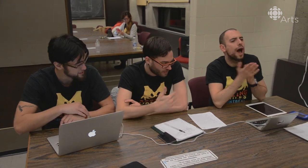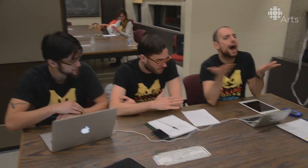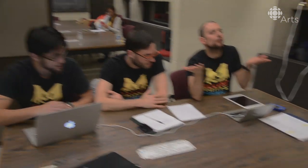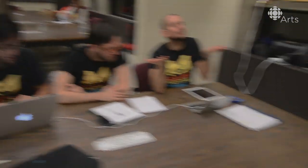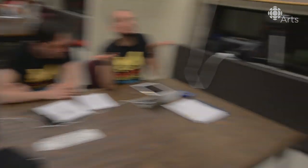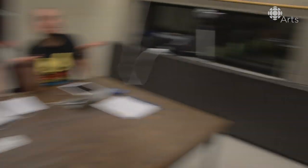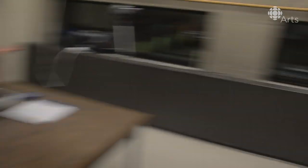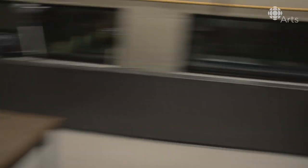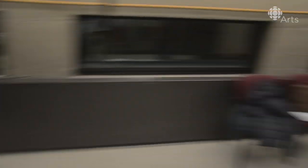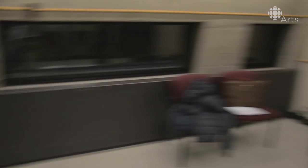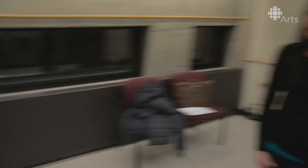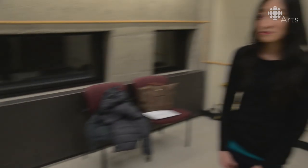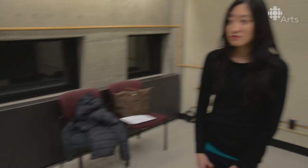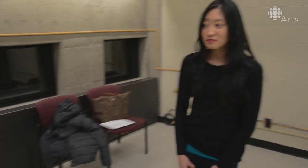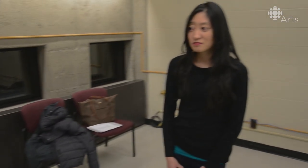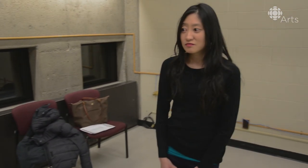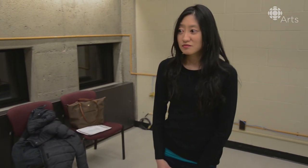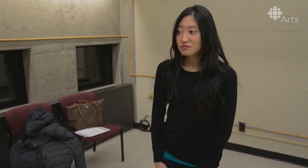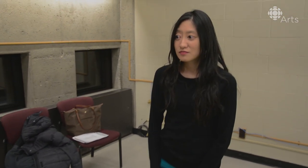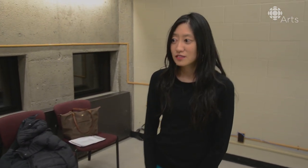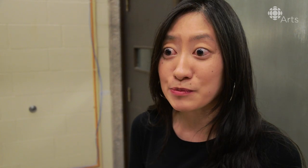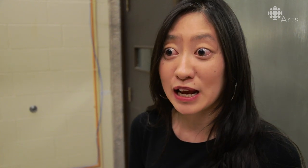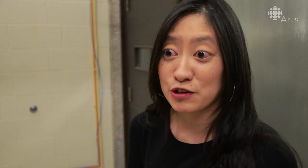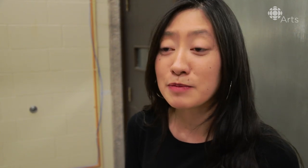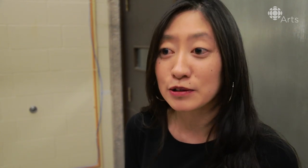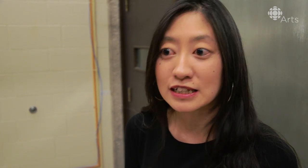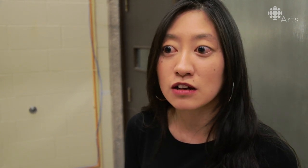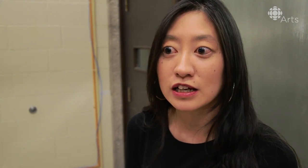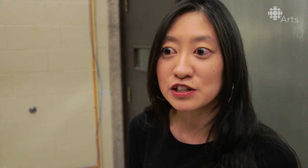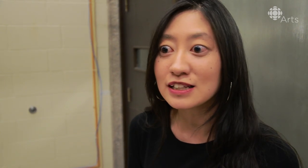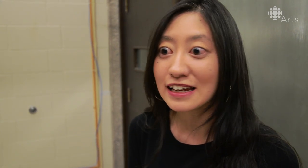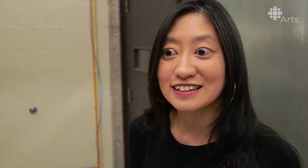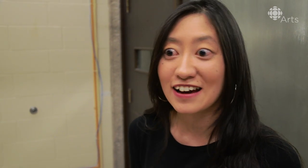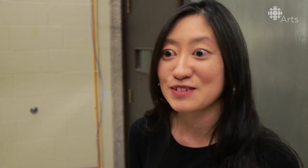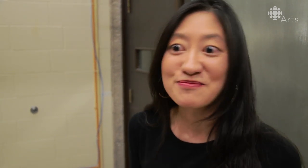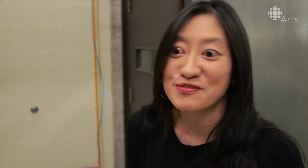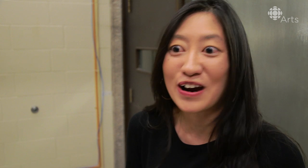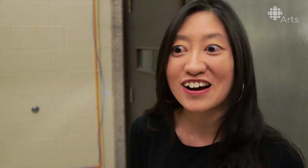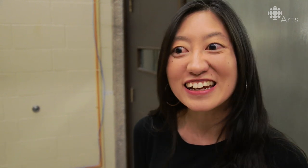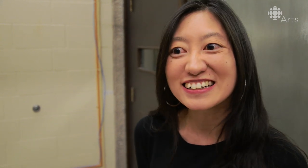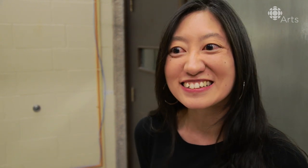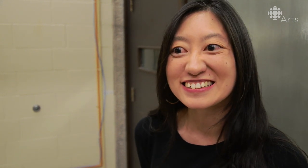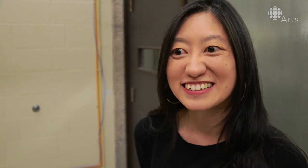So I'm kind of like that gap they're trying to bridge. When I heard about these auditions, I decided, “why not!”